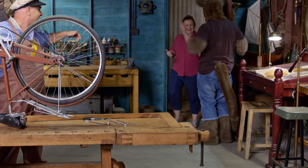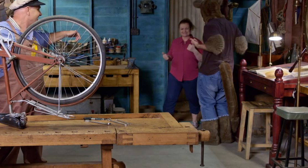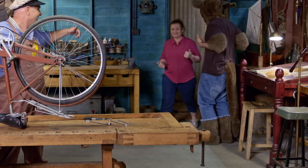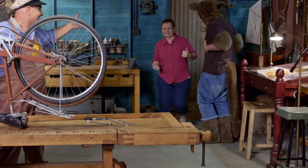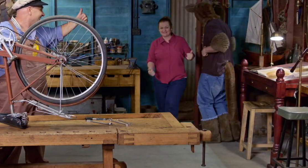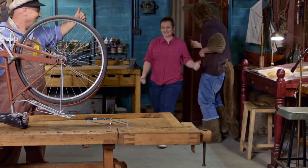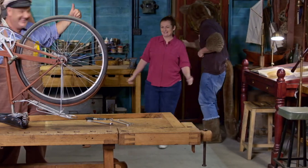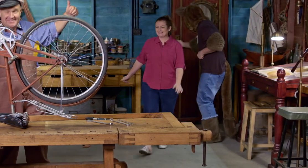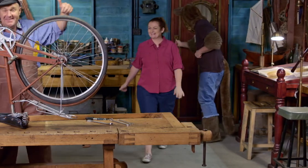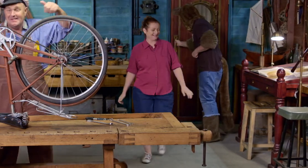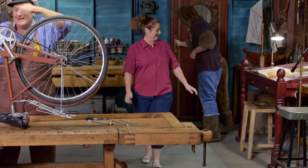Come on, Sally. Hey!